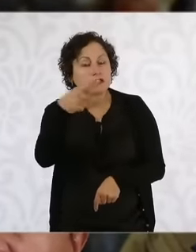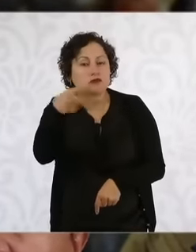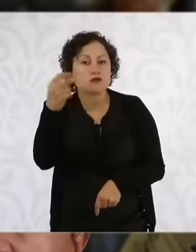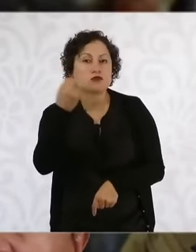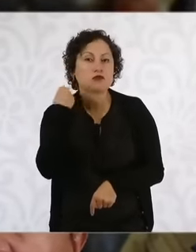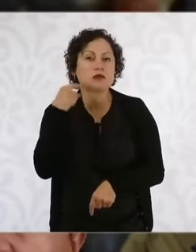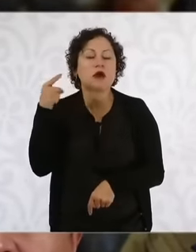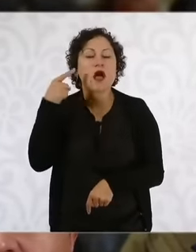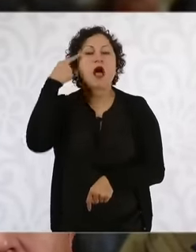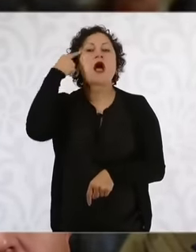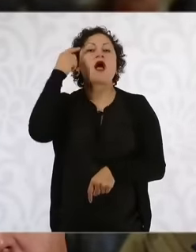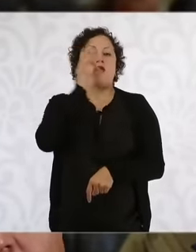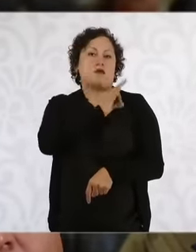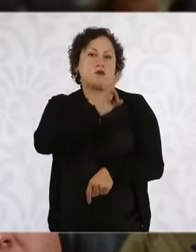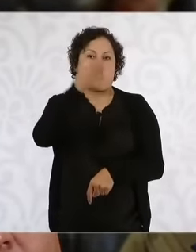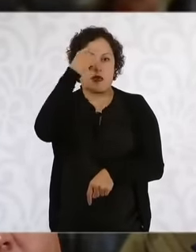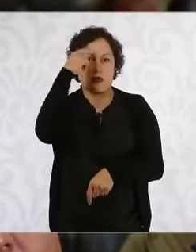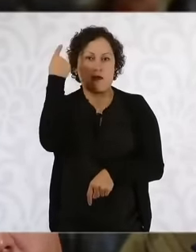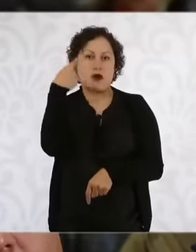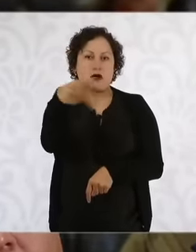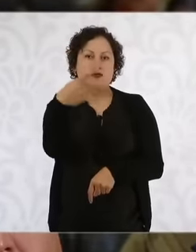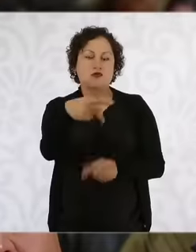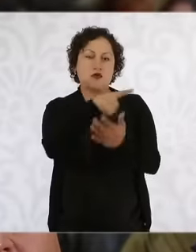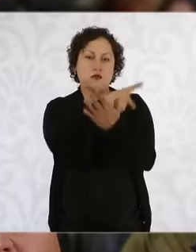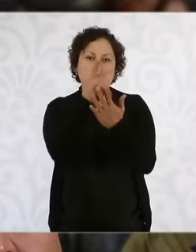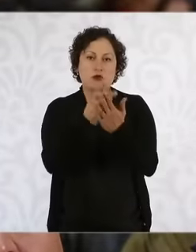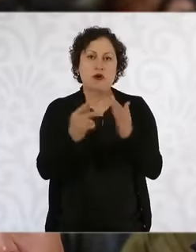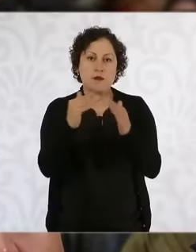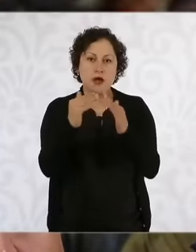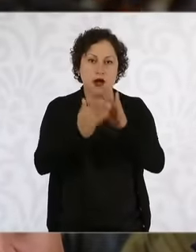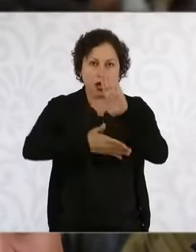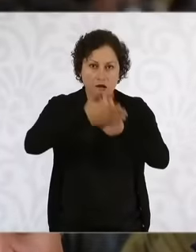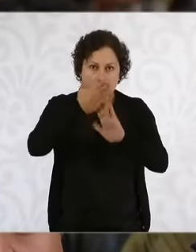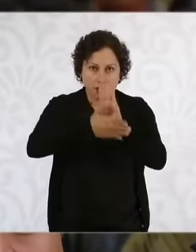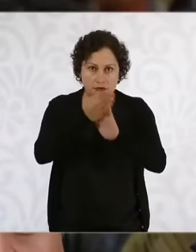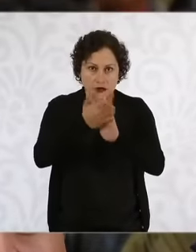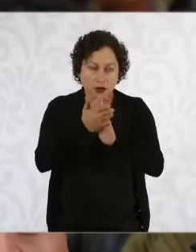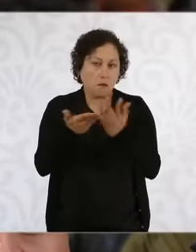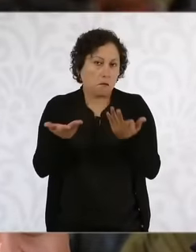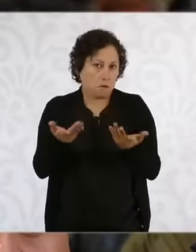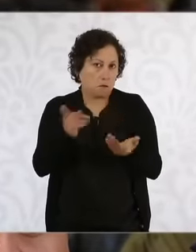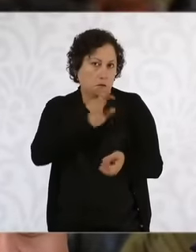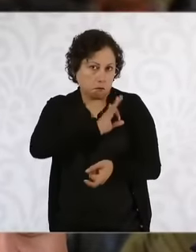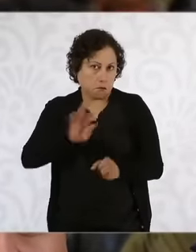now, for their program of houses, not housing, this is of social interest because it really is that one,